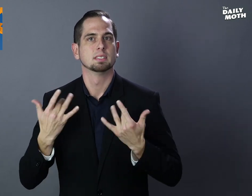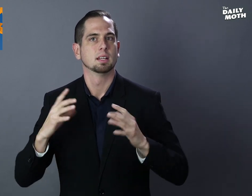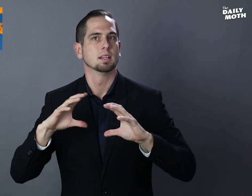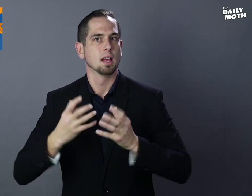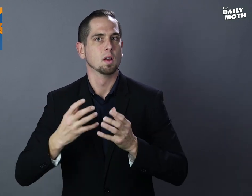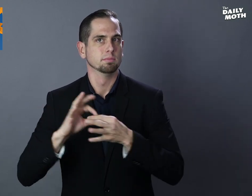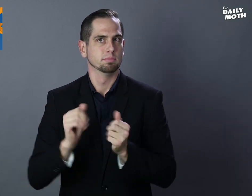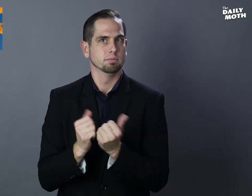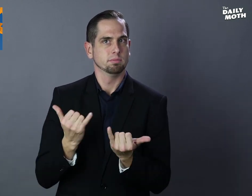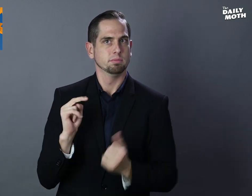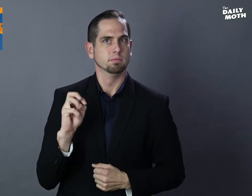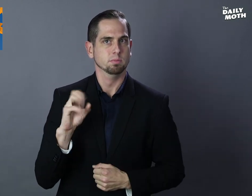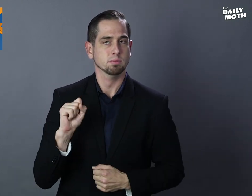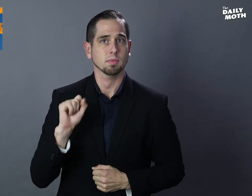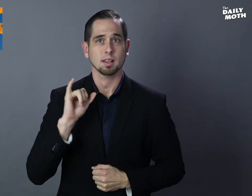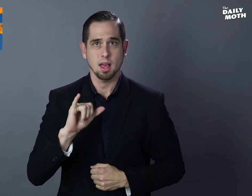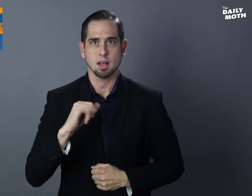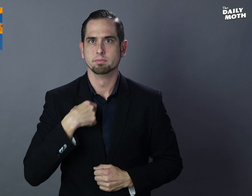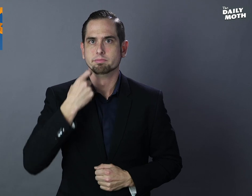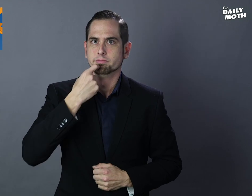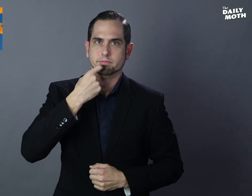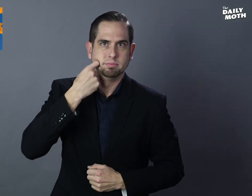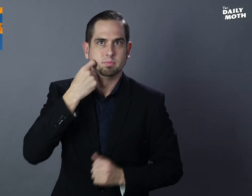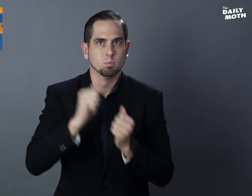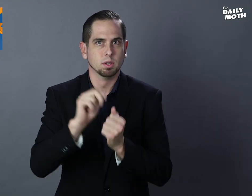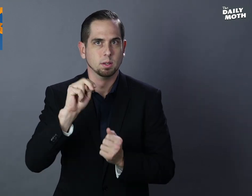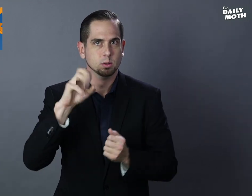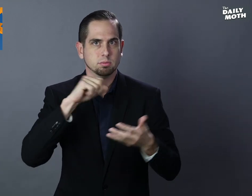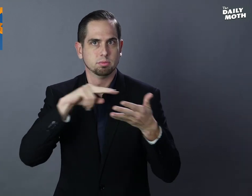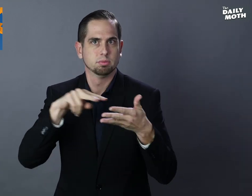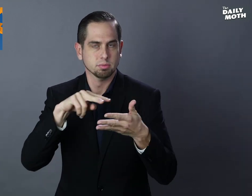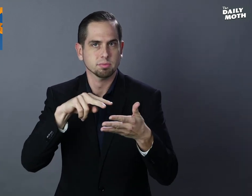category and got addicted to news.